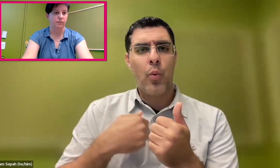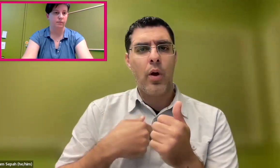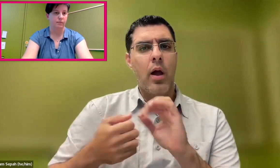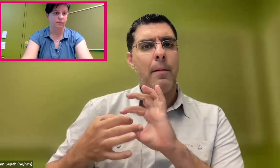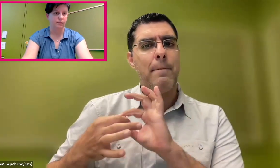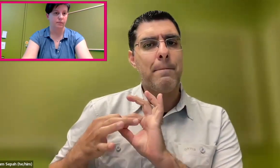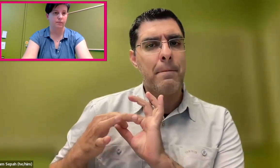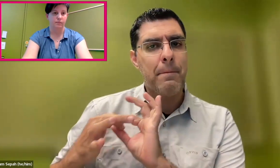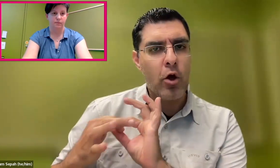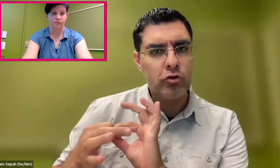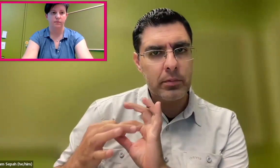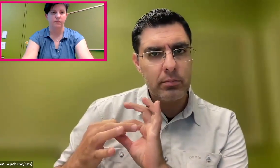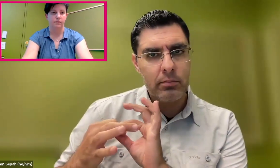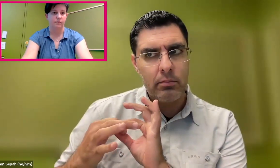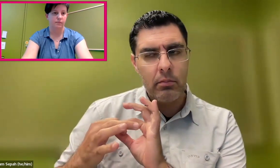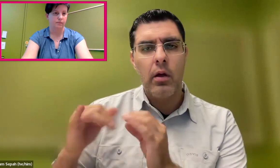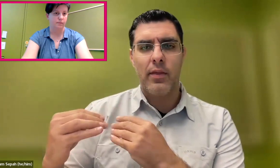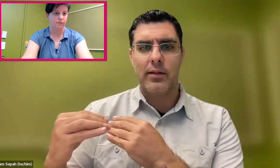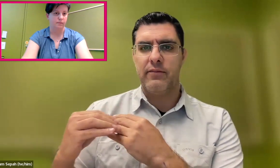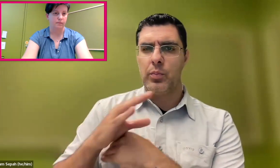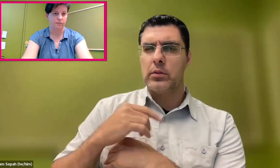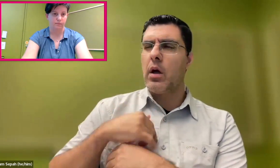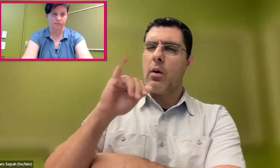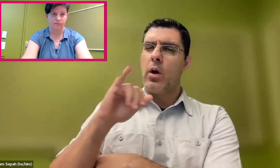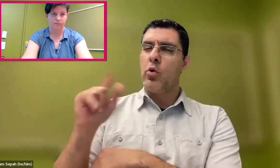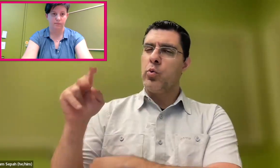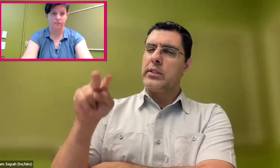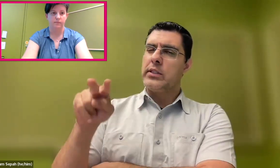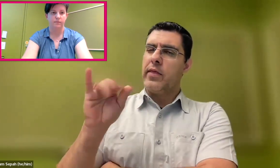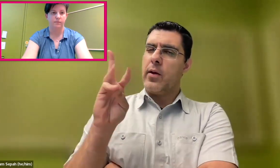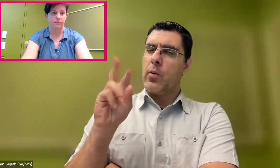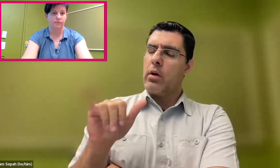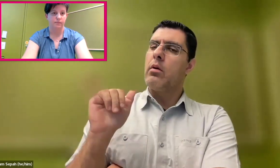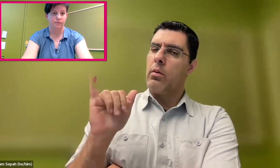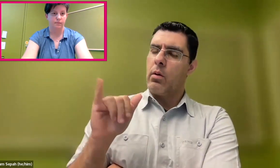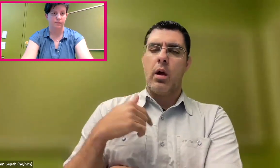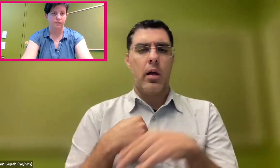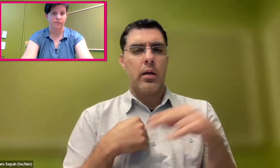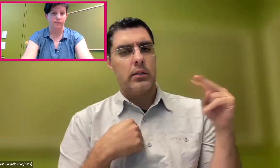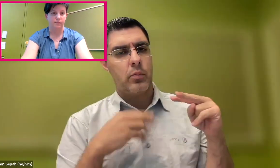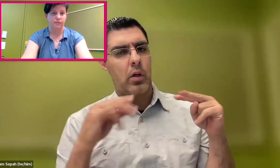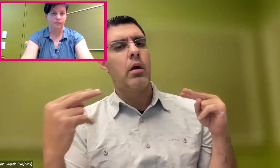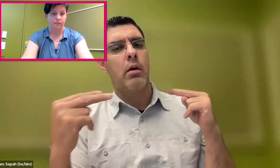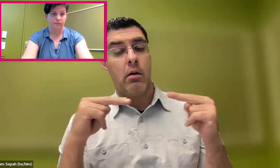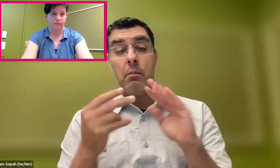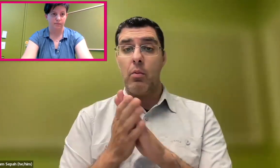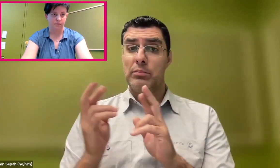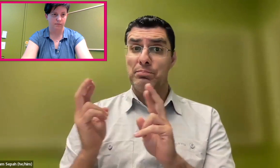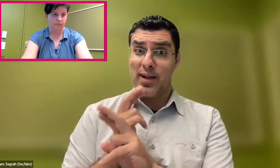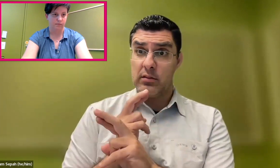So it's really how we partner with other people. And that's been a big learning moment for me,